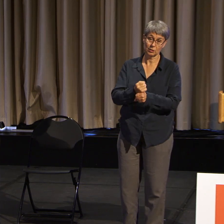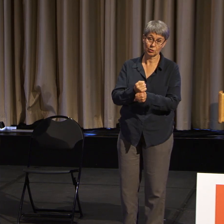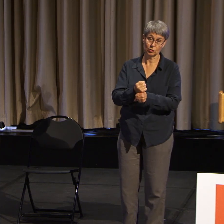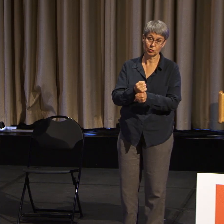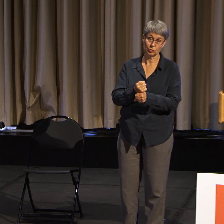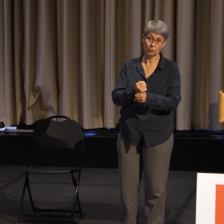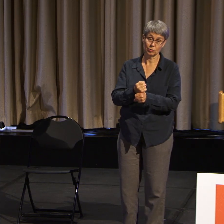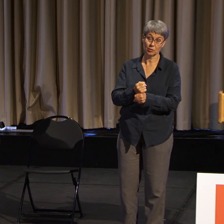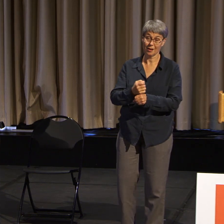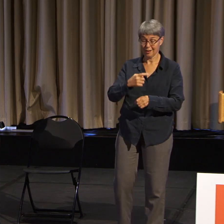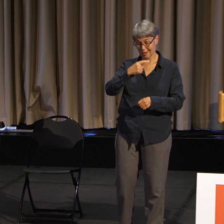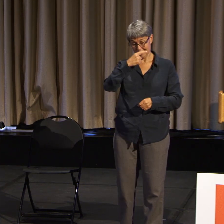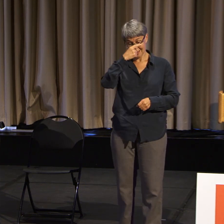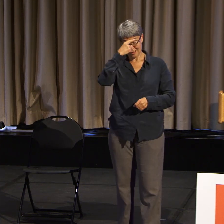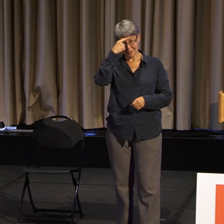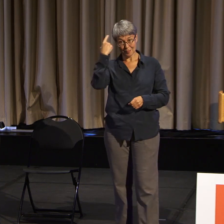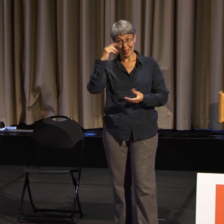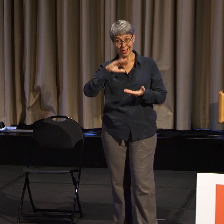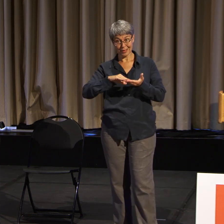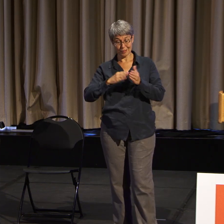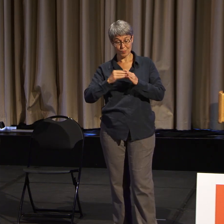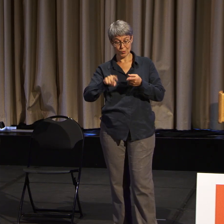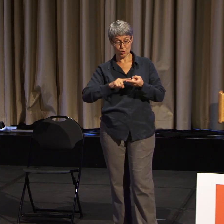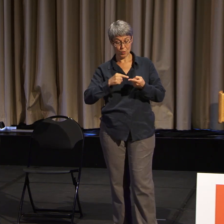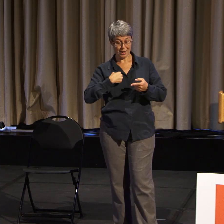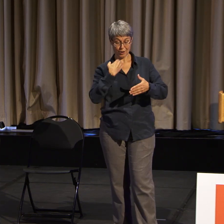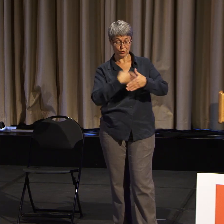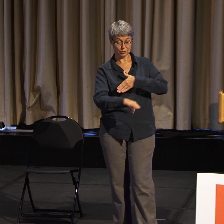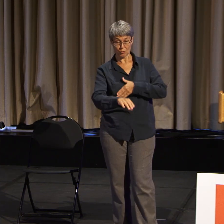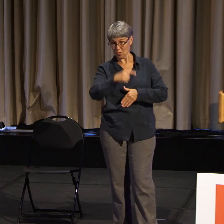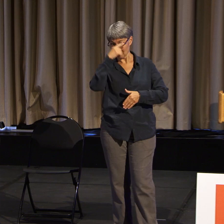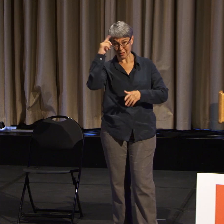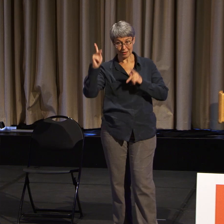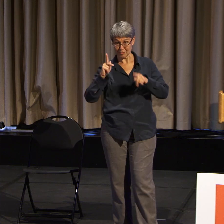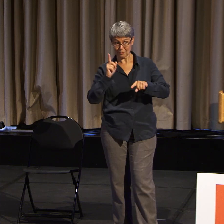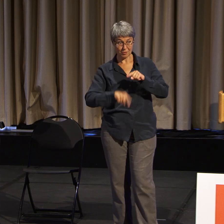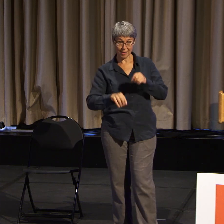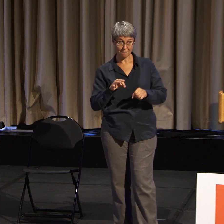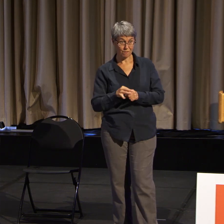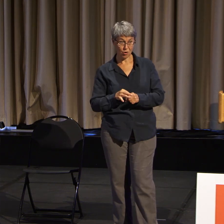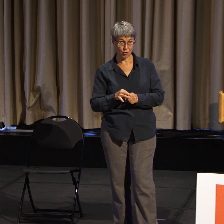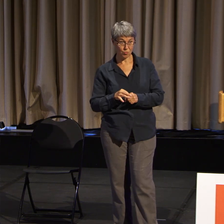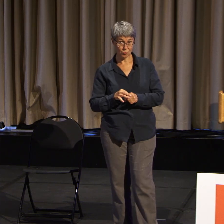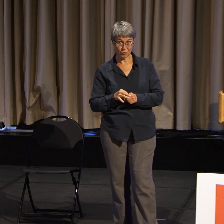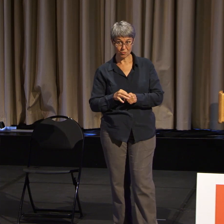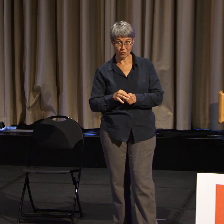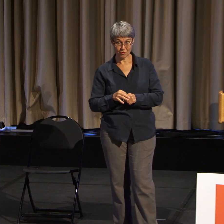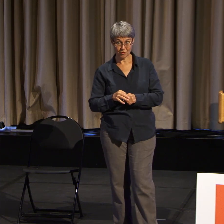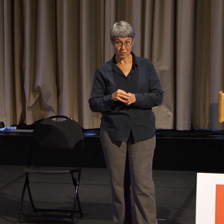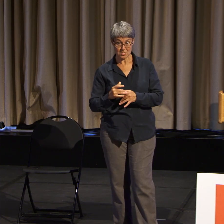When I was born, black folks didn't have the right to vote. And when I first started going to school,